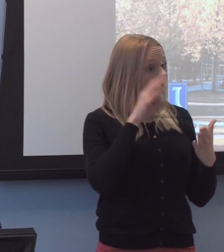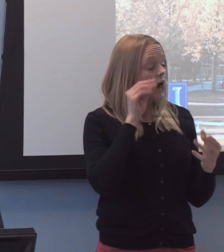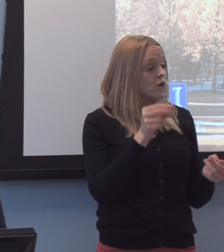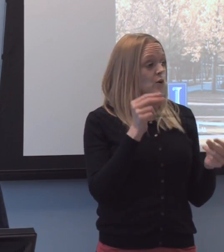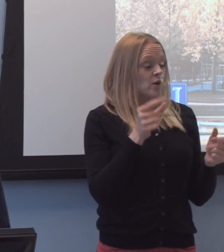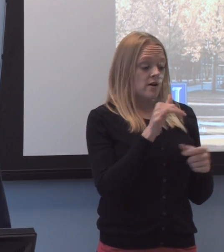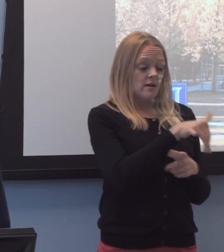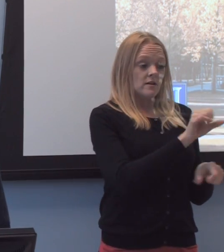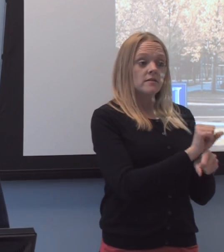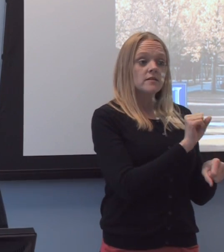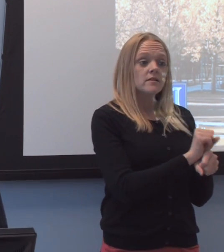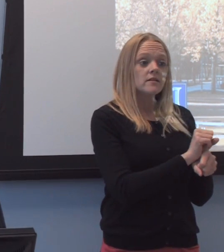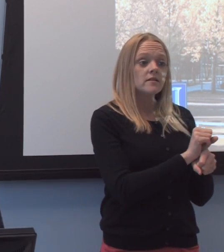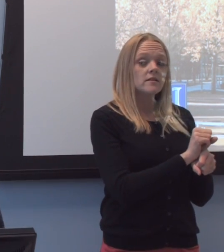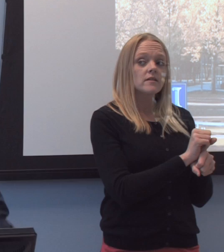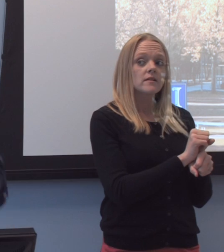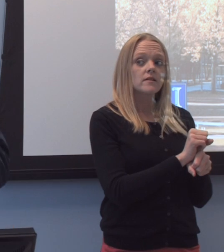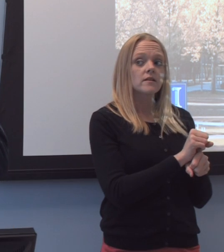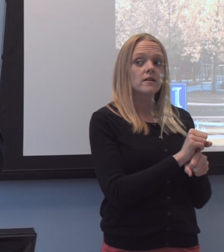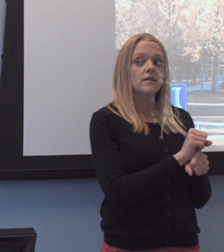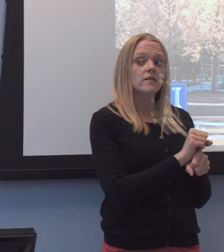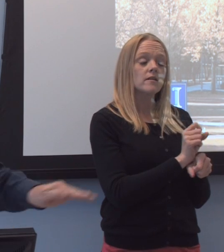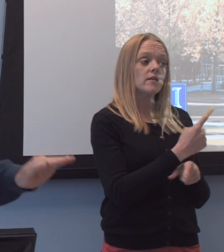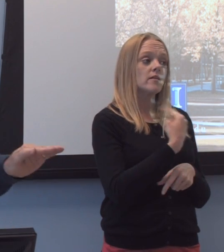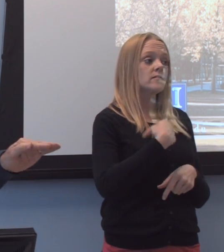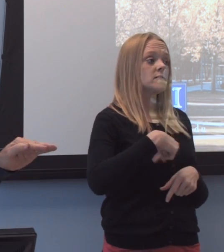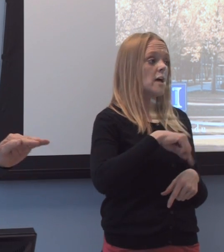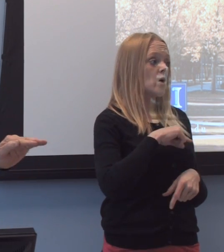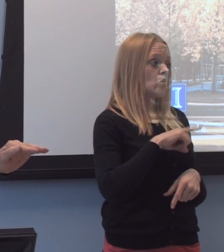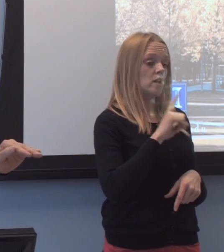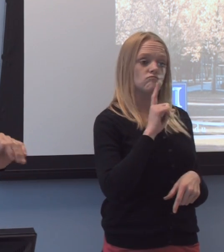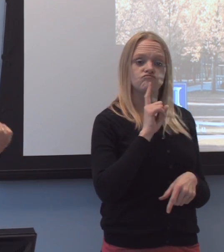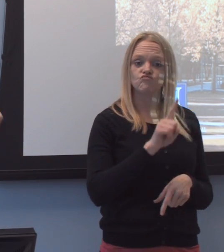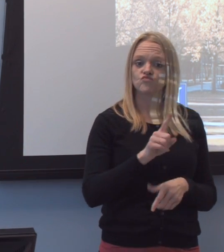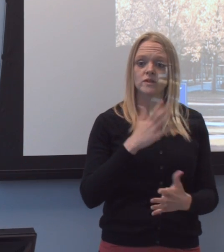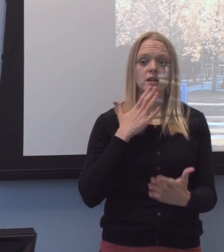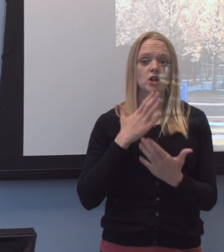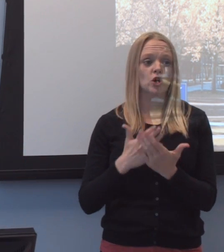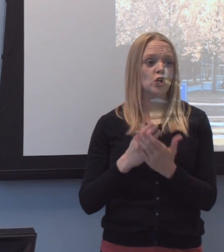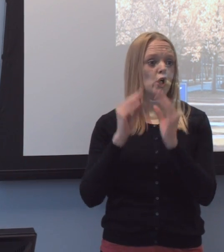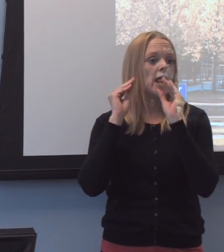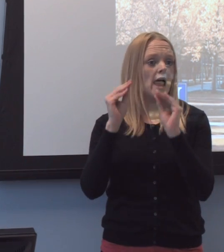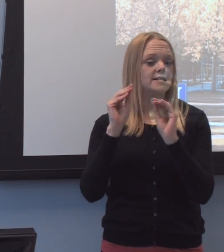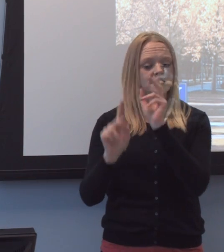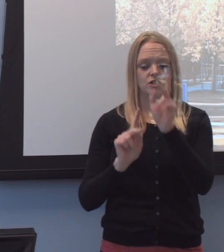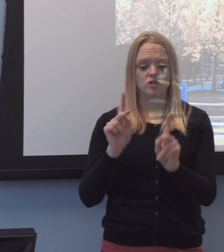was that we were i-incredibly good at teaching people how to work,